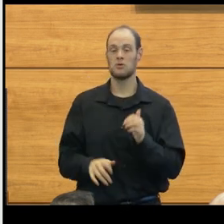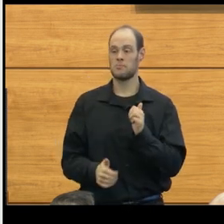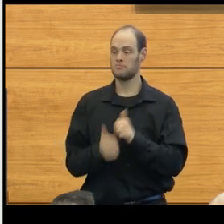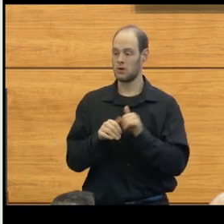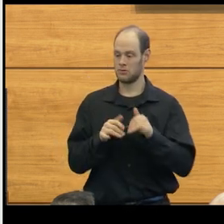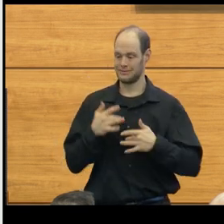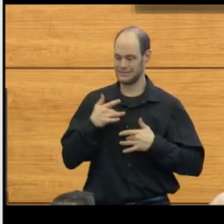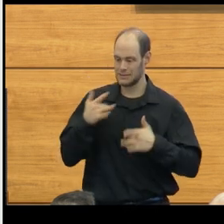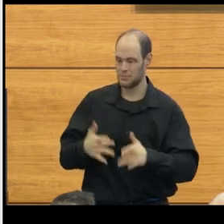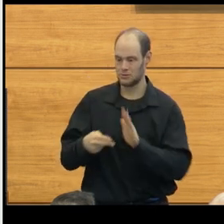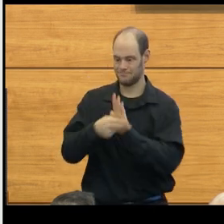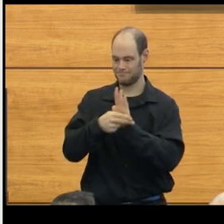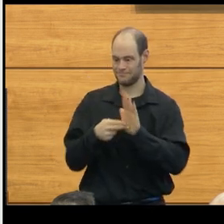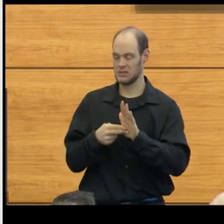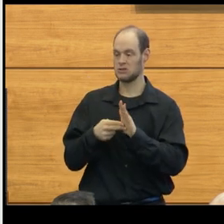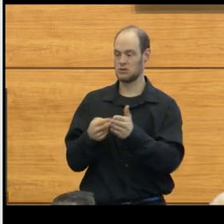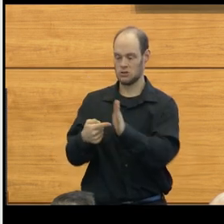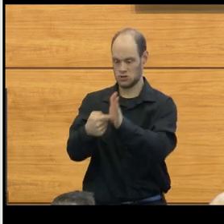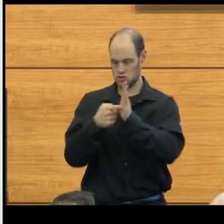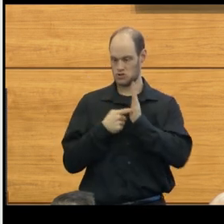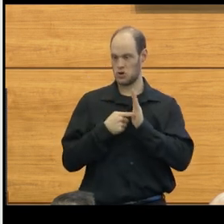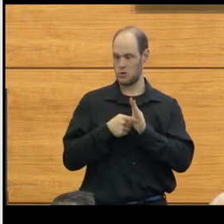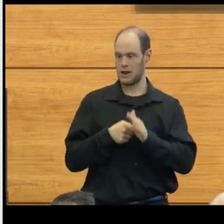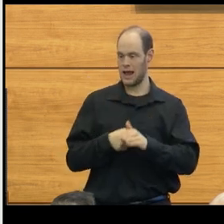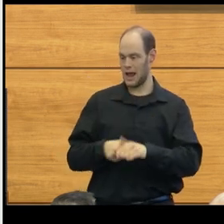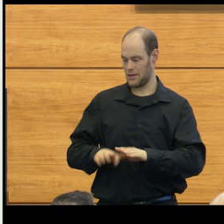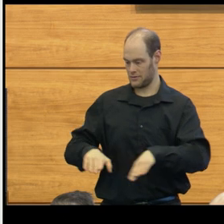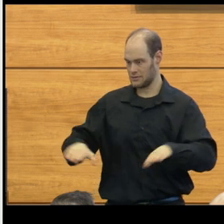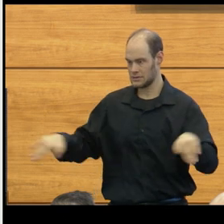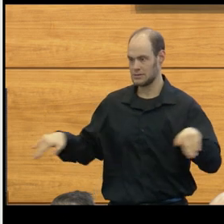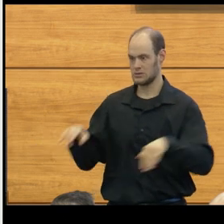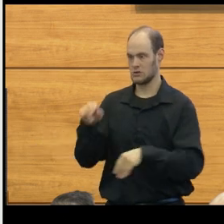diagnoses presented to the pediatric neurosurgeon.